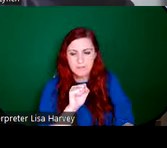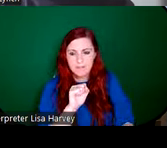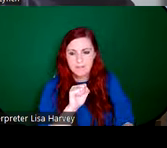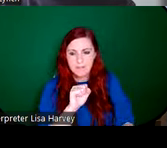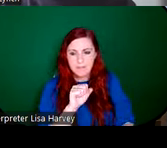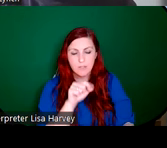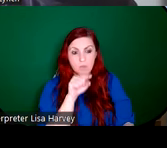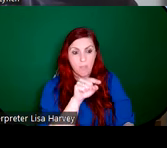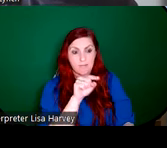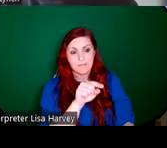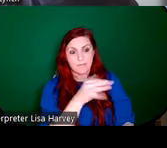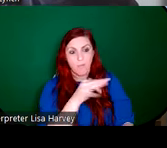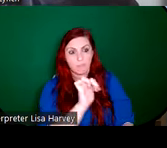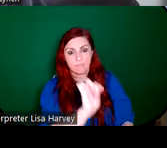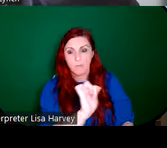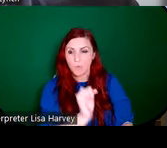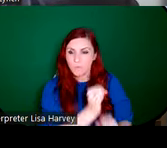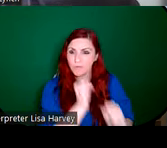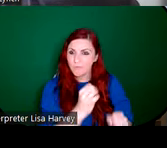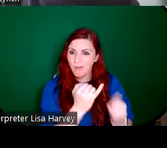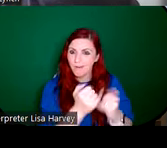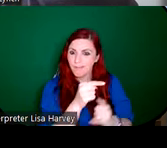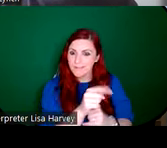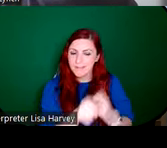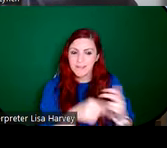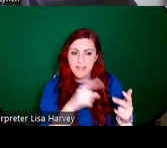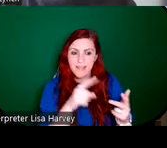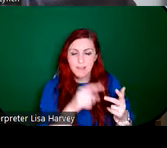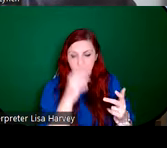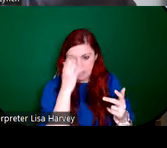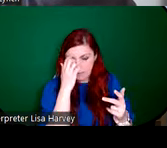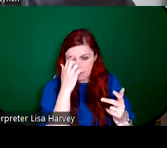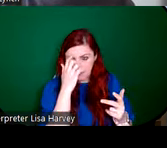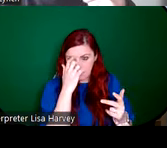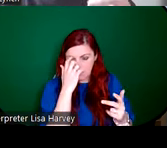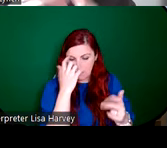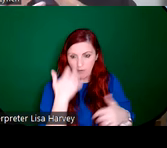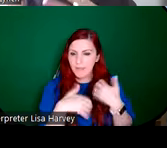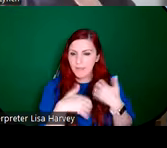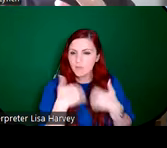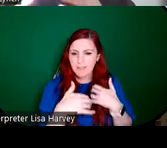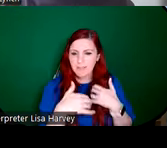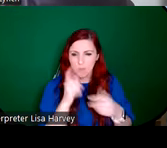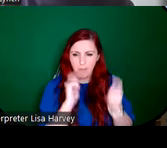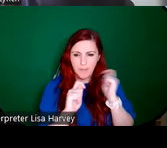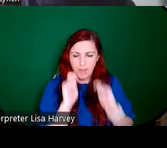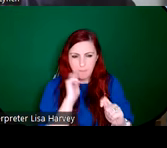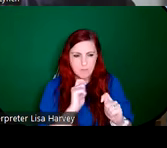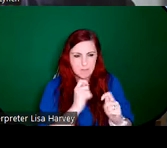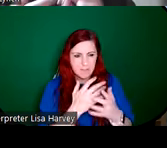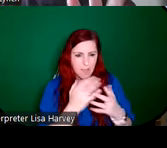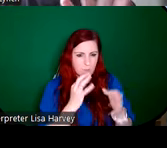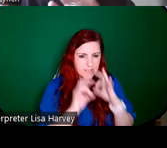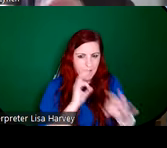strong faith. So it's really interesting to see how the stylesevolve from A E